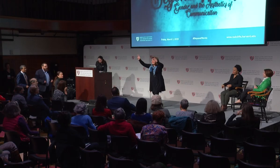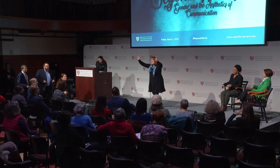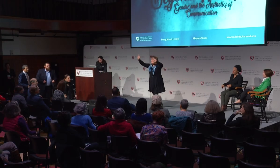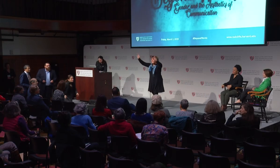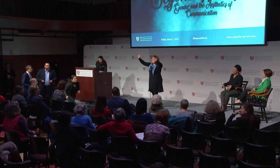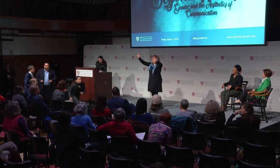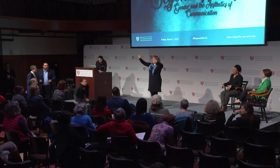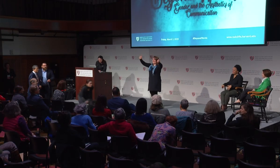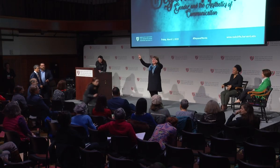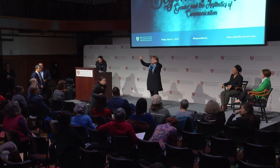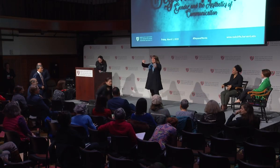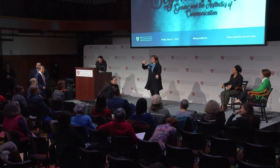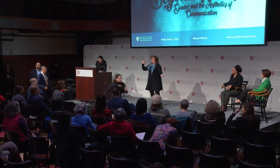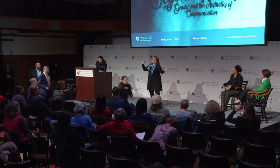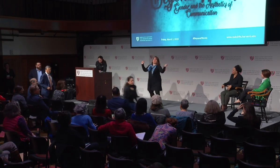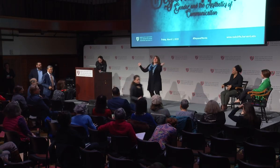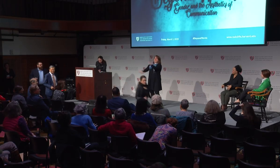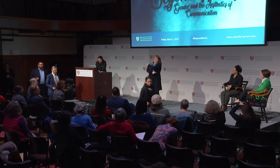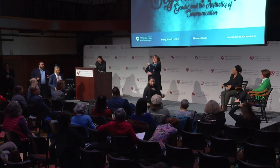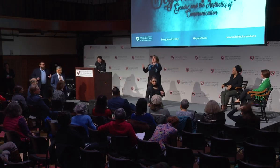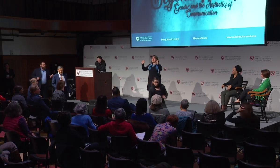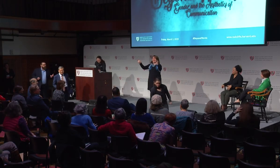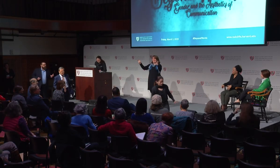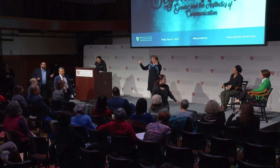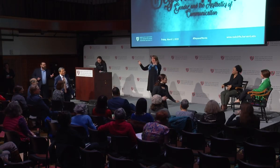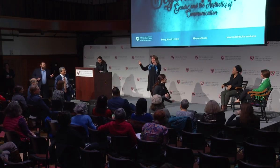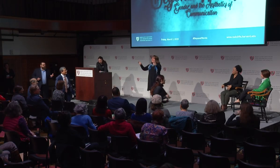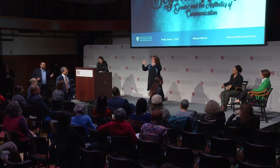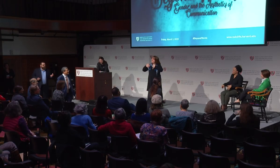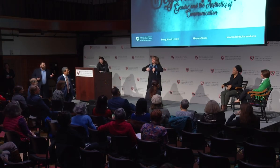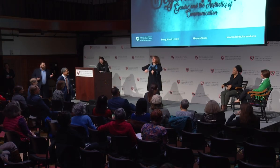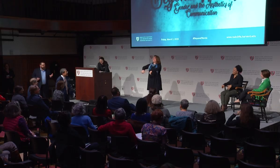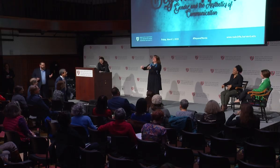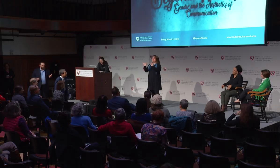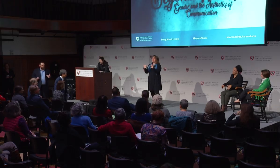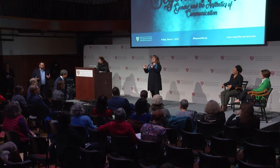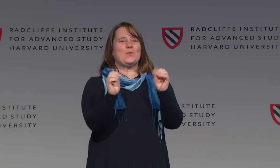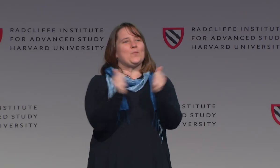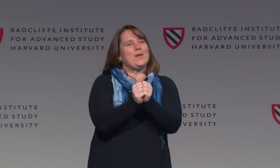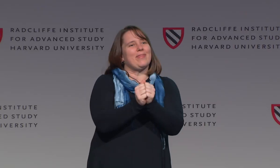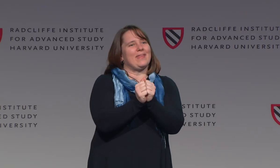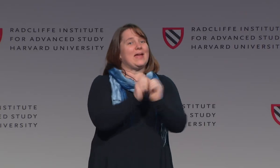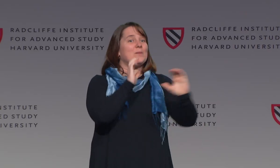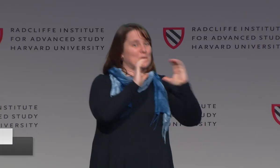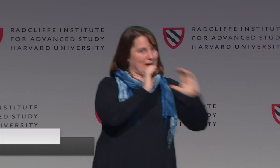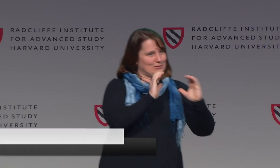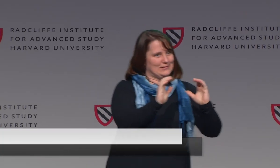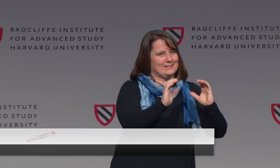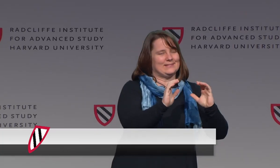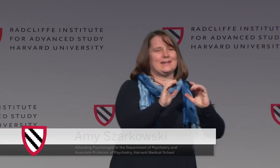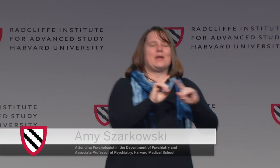You guys ready? We're going to take a change in topic at this moment.